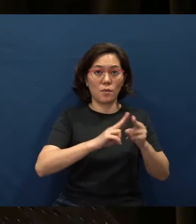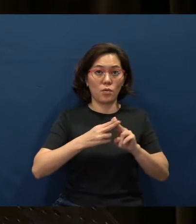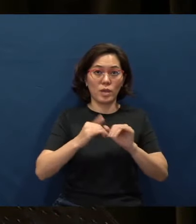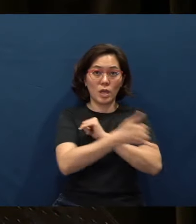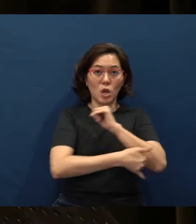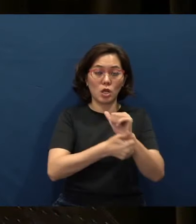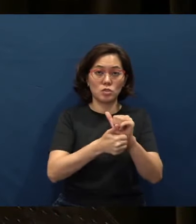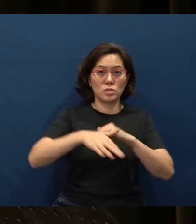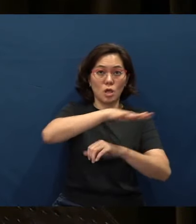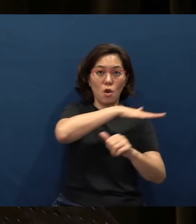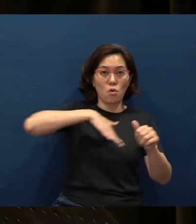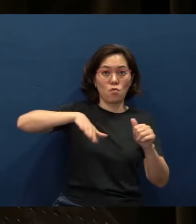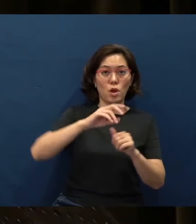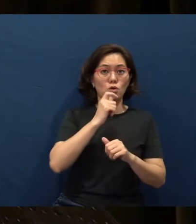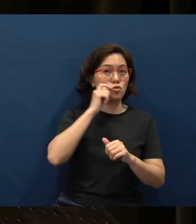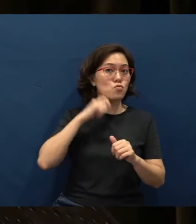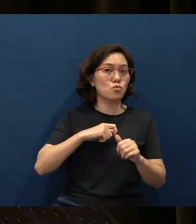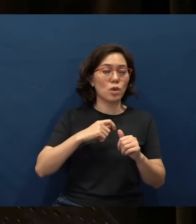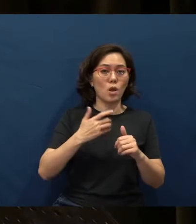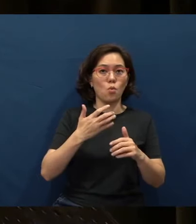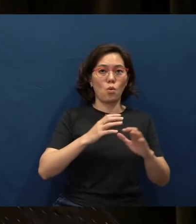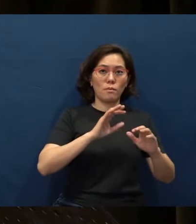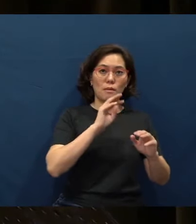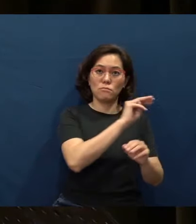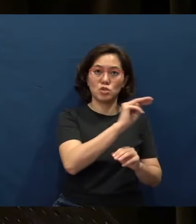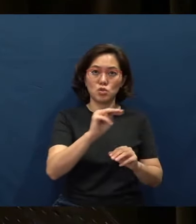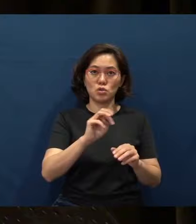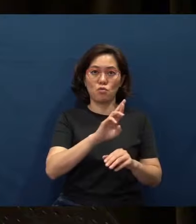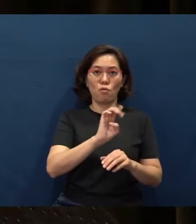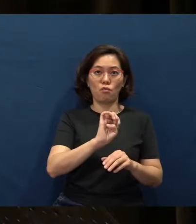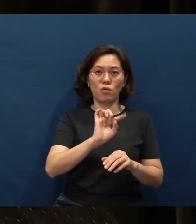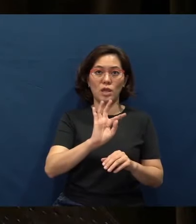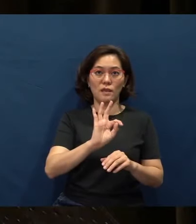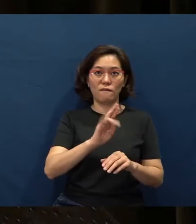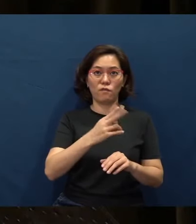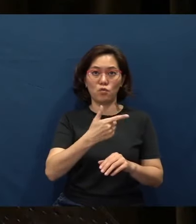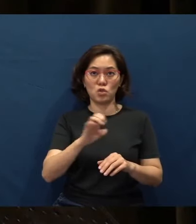will be ministering in refugee centers, in providing essential needs